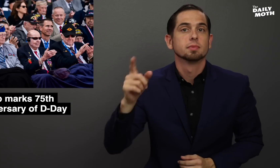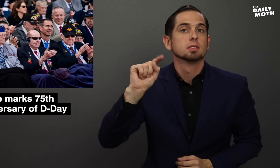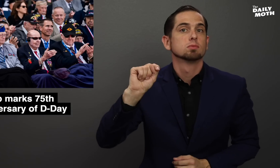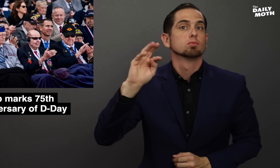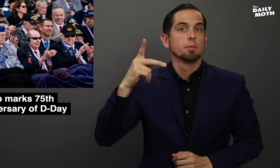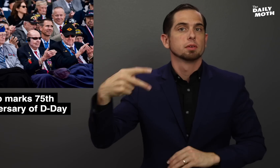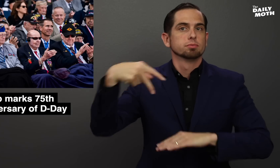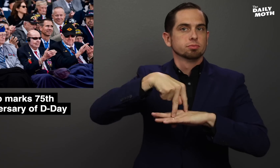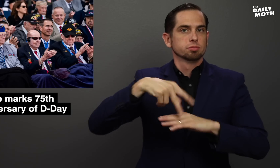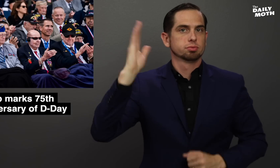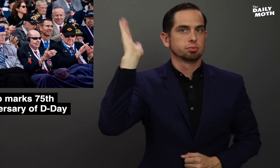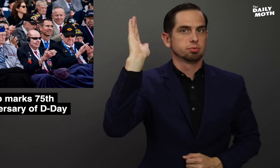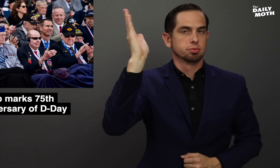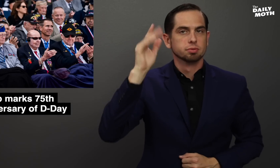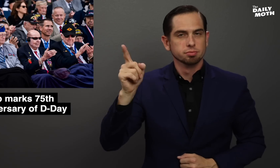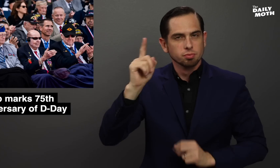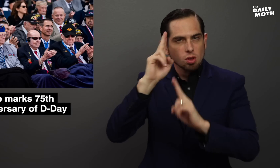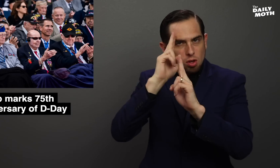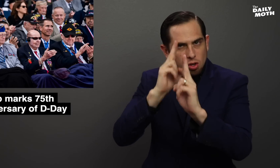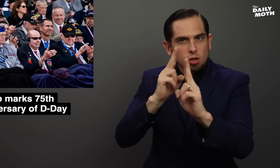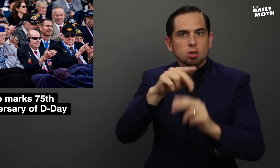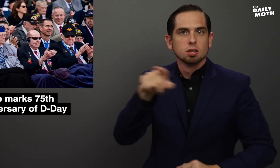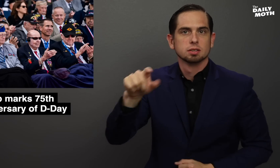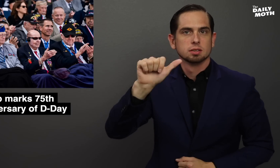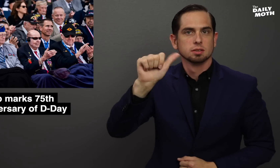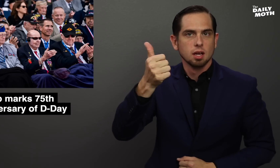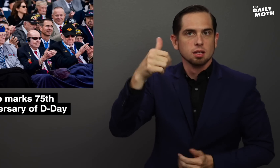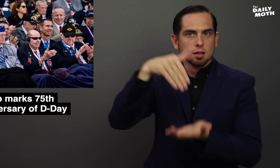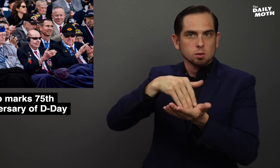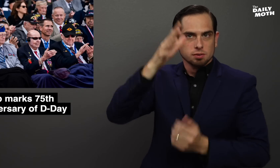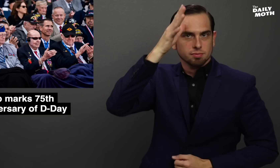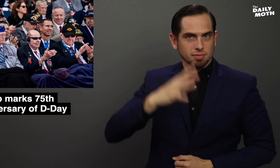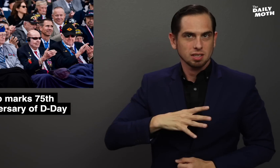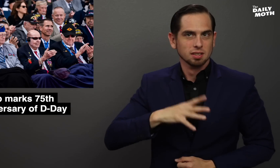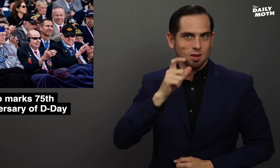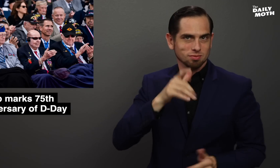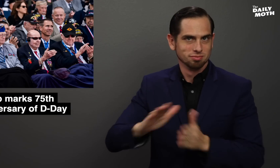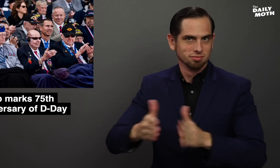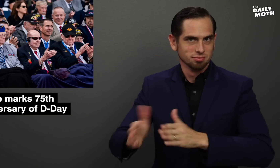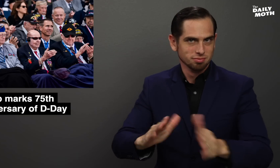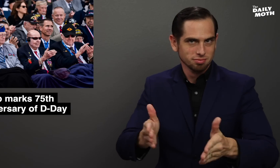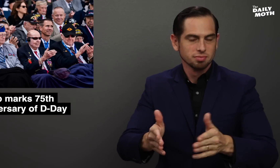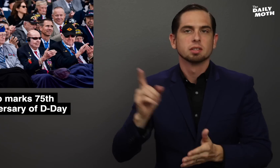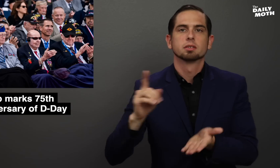Trump gave a speech in which he honored 10,000 men who died